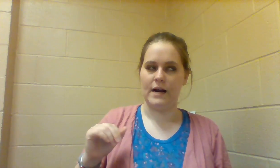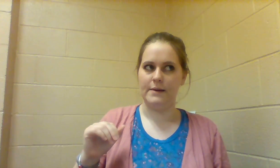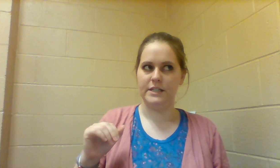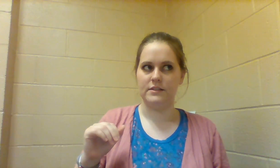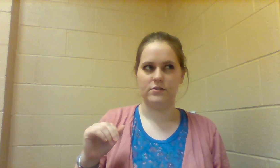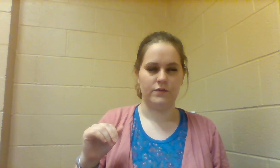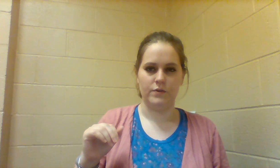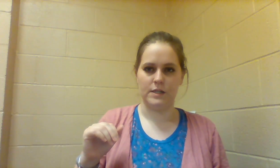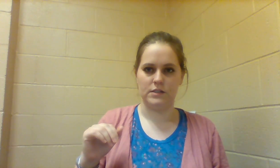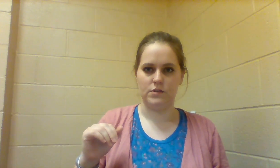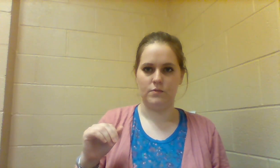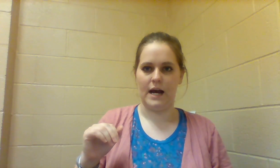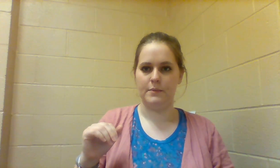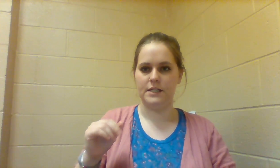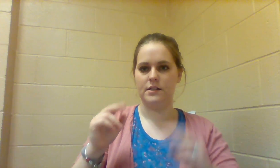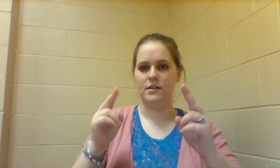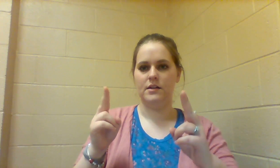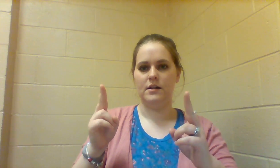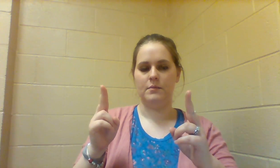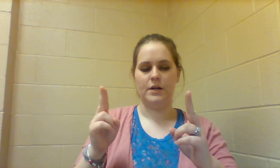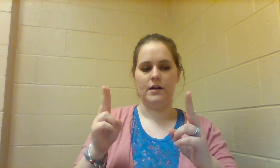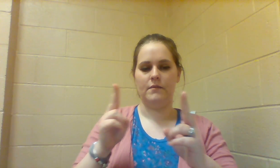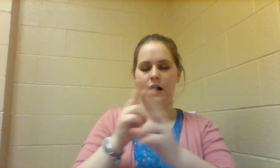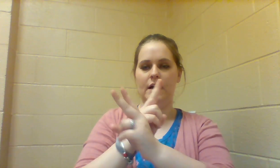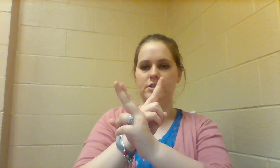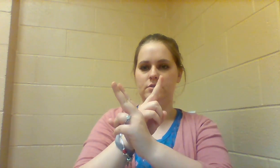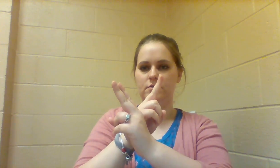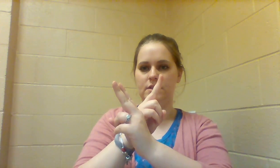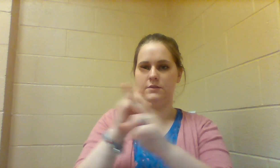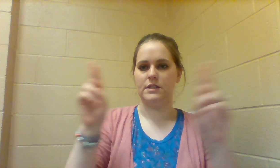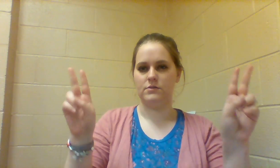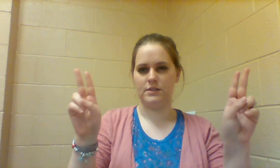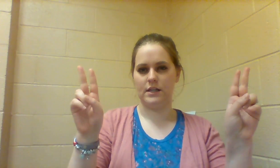RABBIT there's a few ways to do RABBIT but I do this way